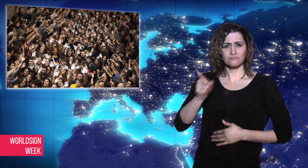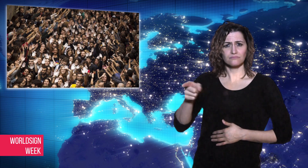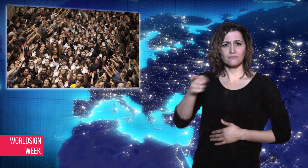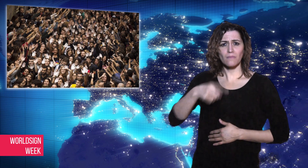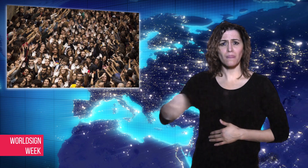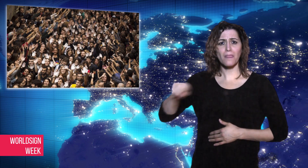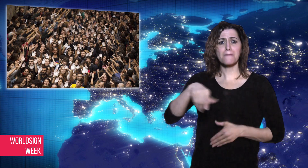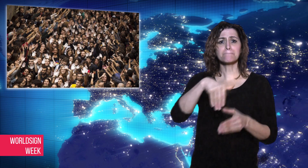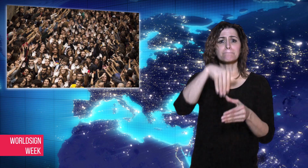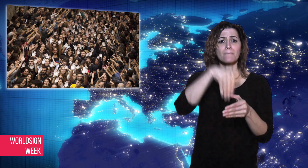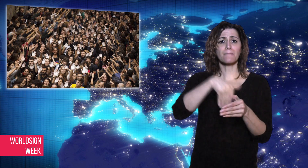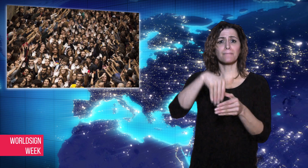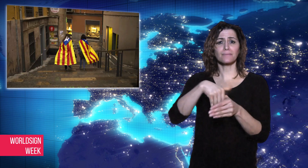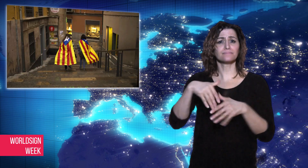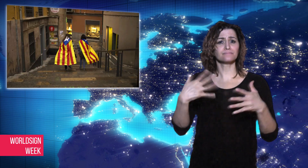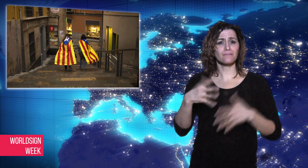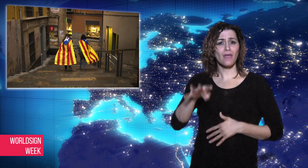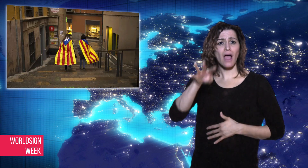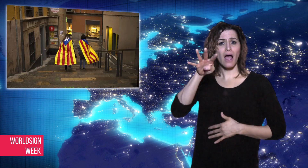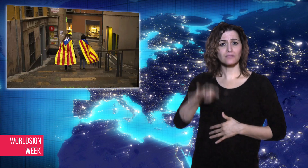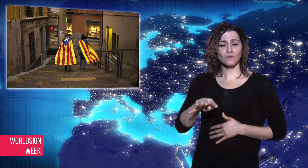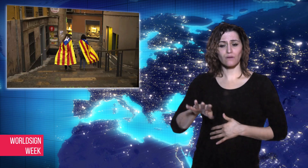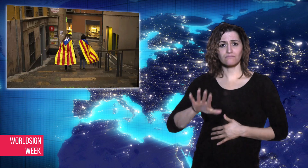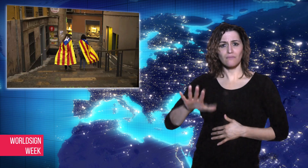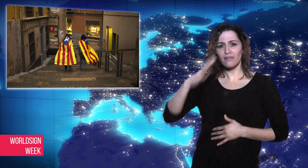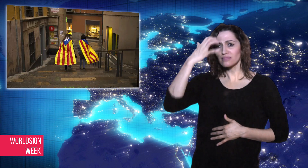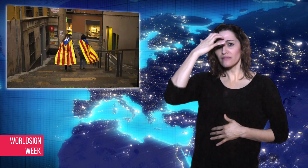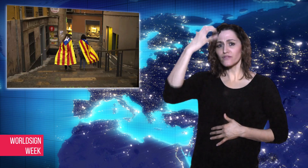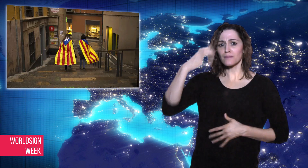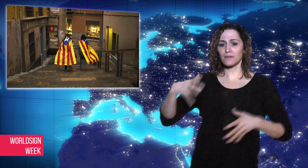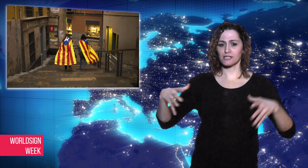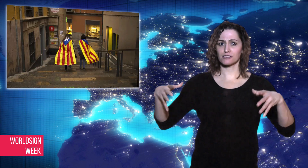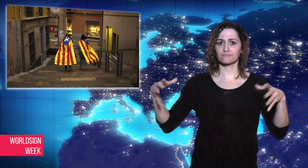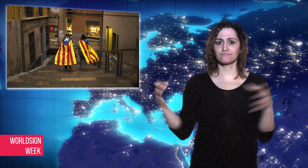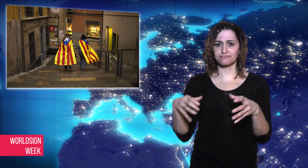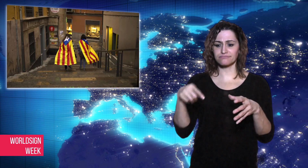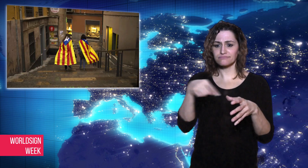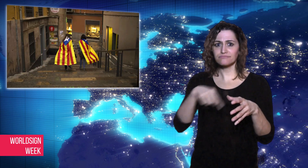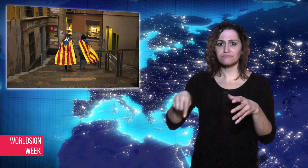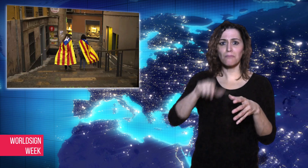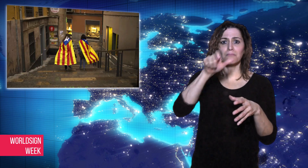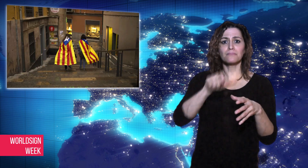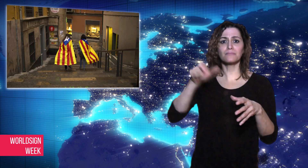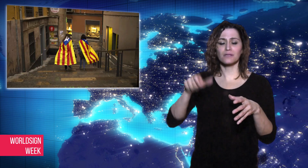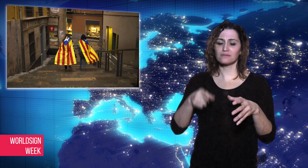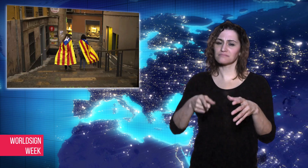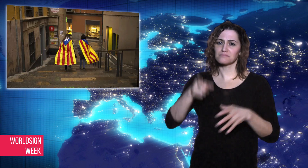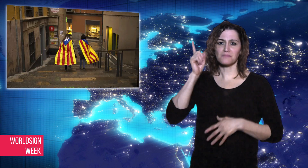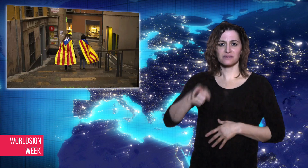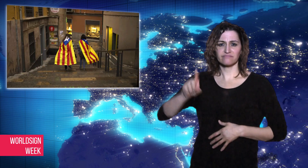sedition, and embezzlement. Carles